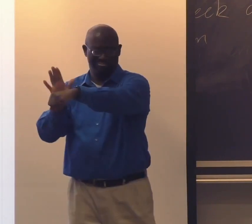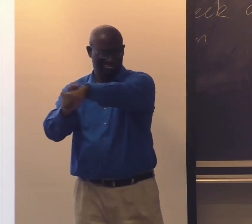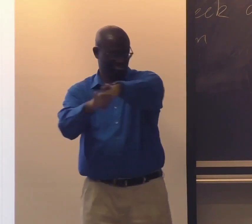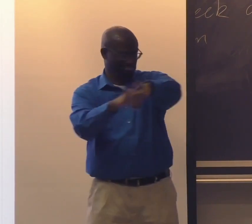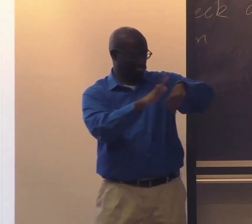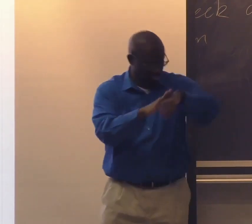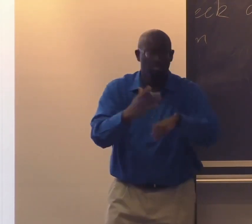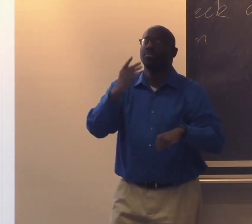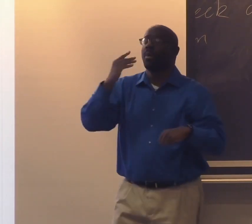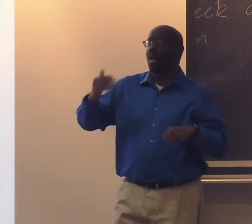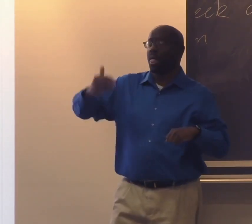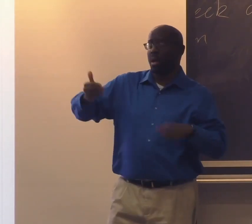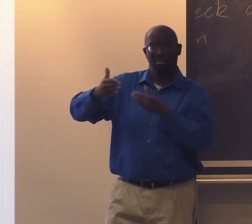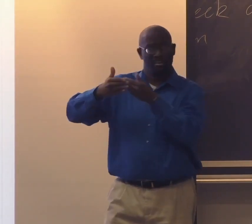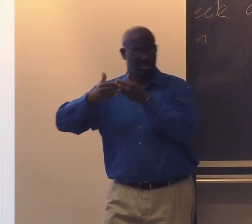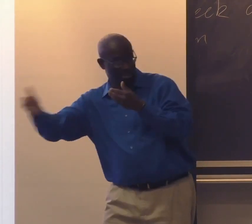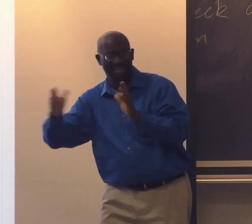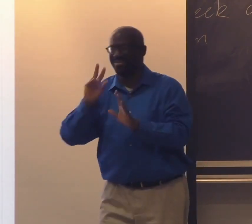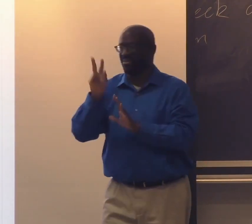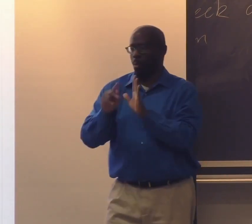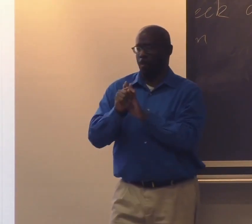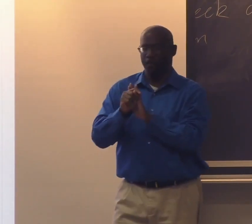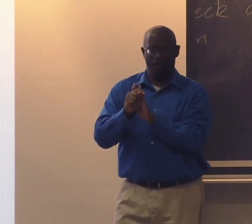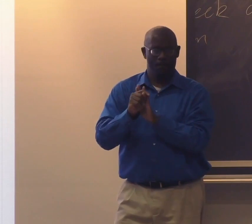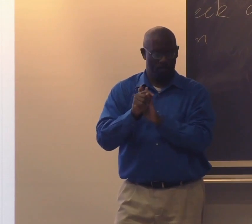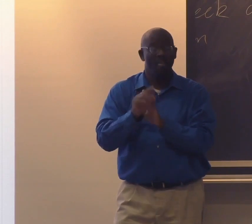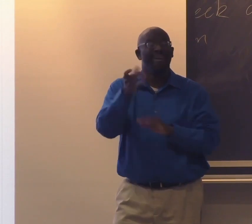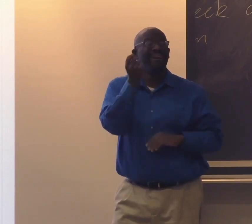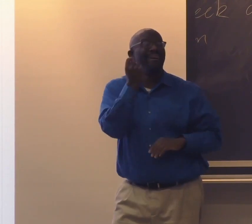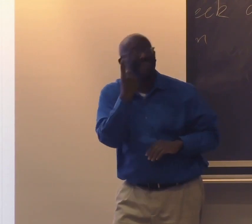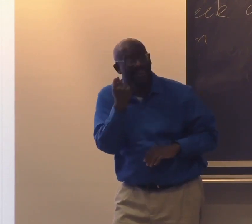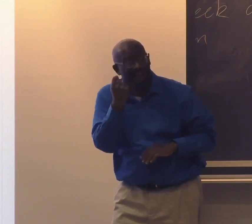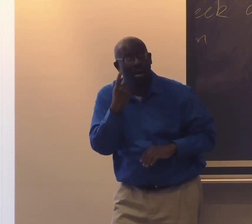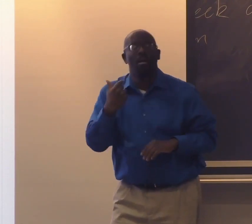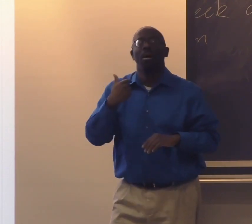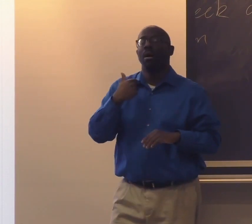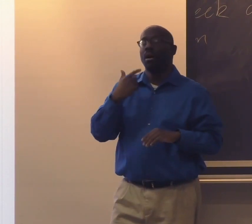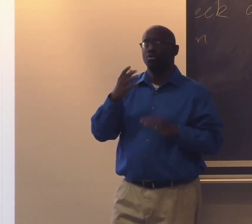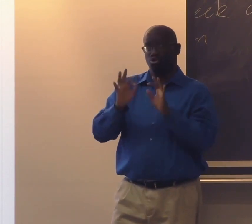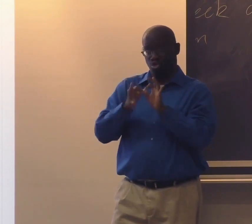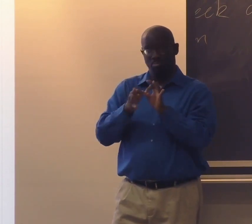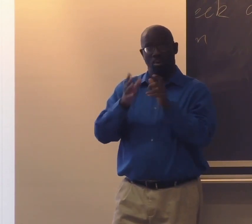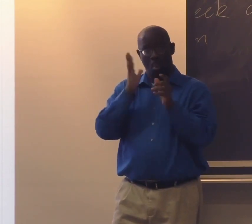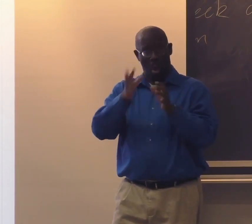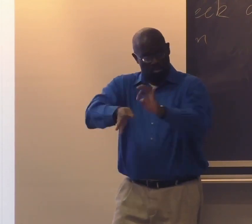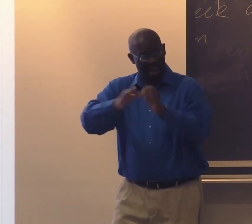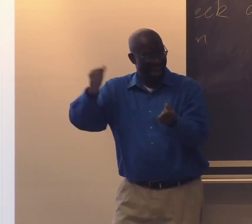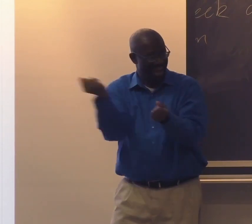So I think it's just important when you see the videotape, which will be up and coming,